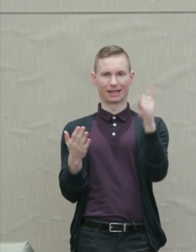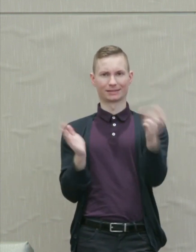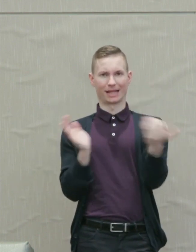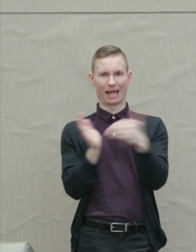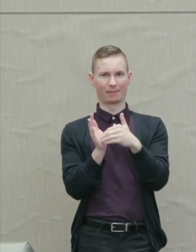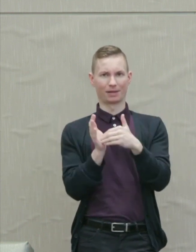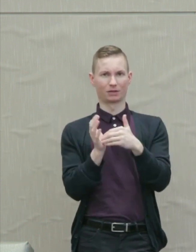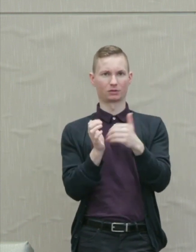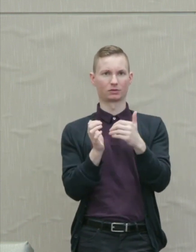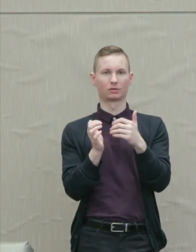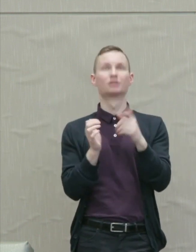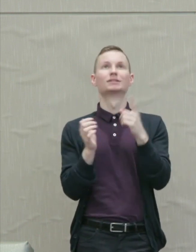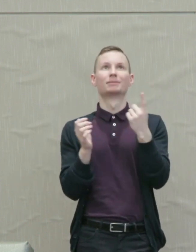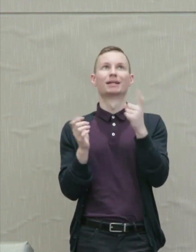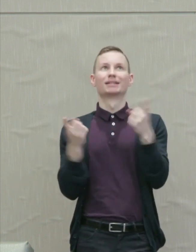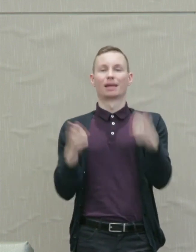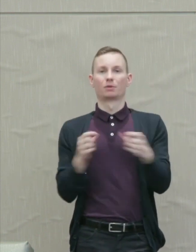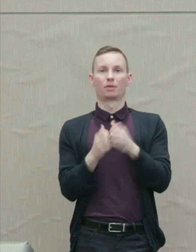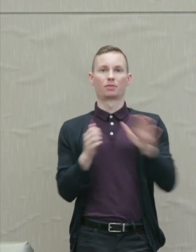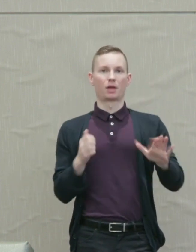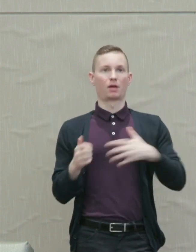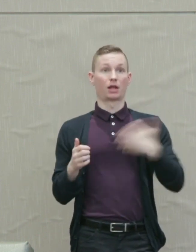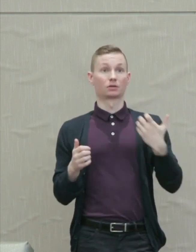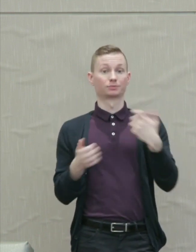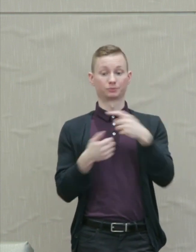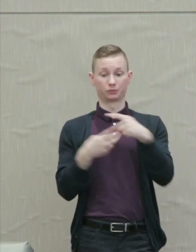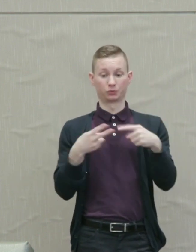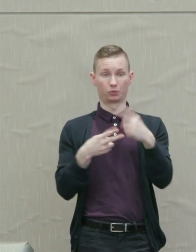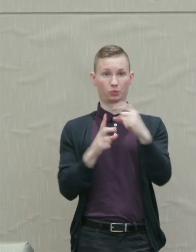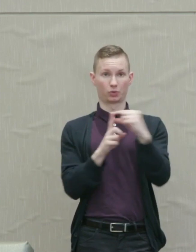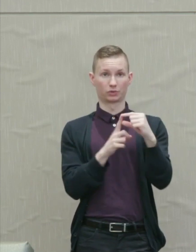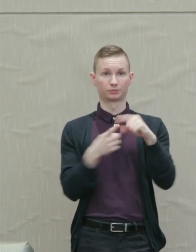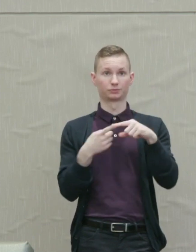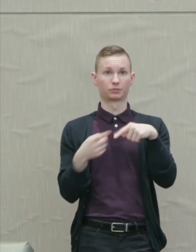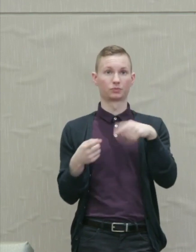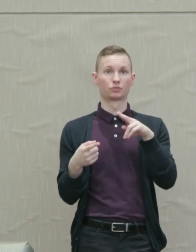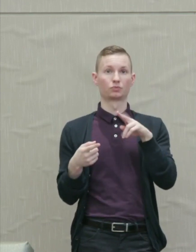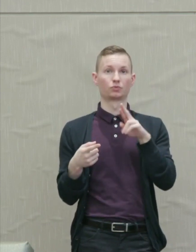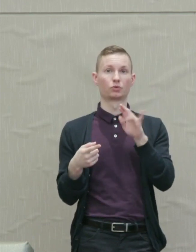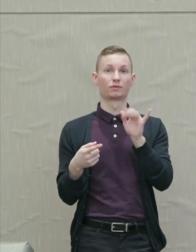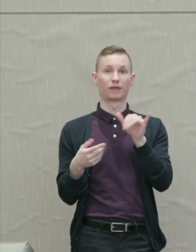And he used two words, purified and channelized.